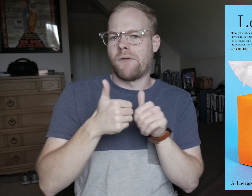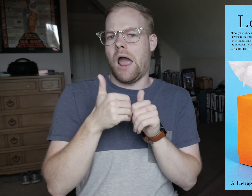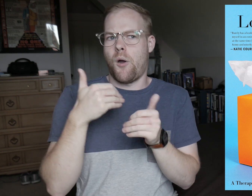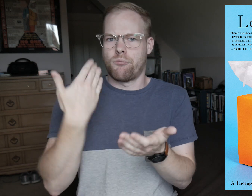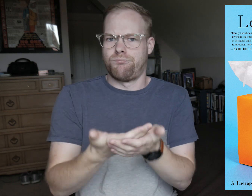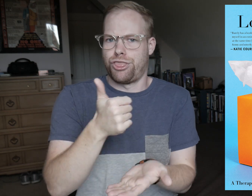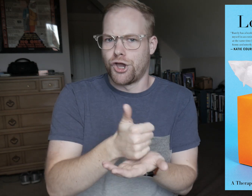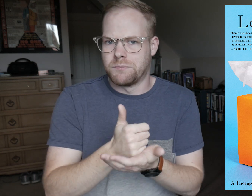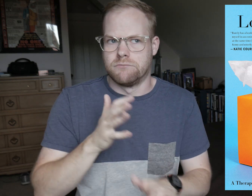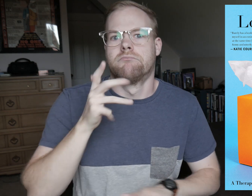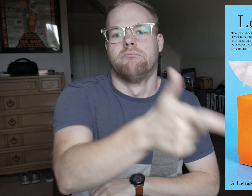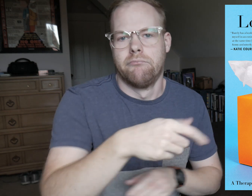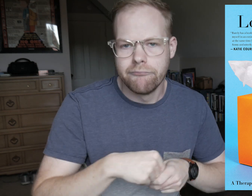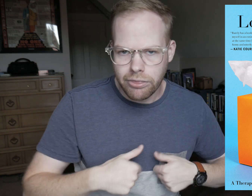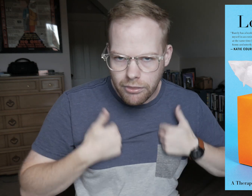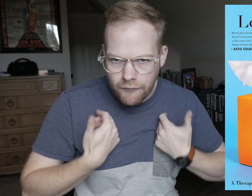how she arrived to therapy much later in her life.